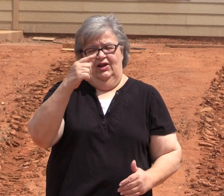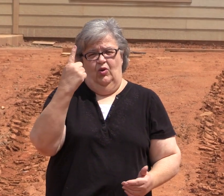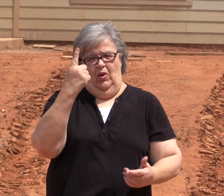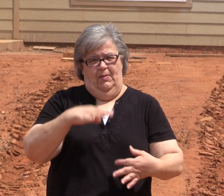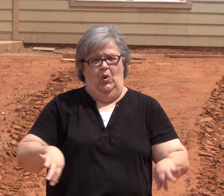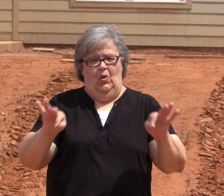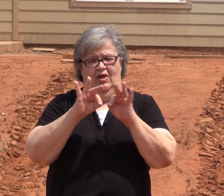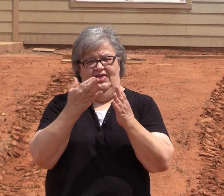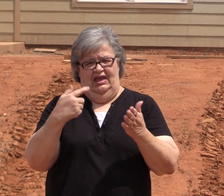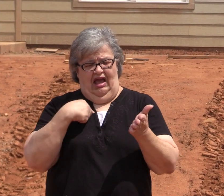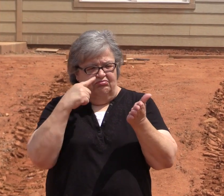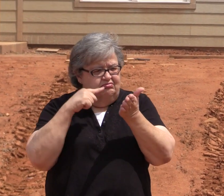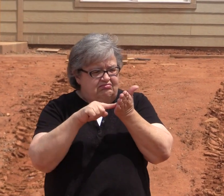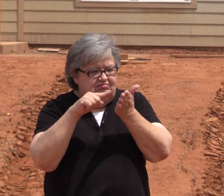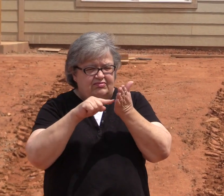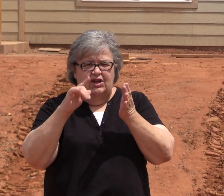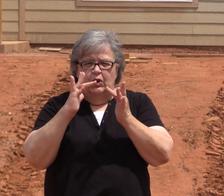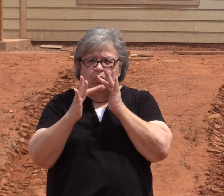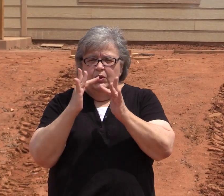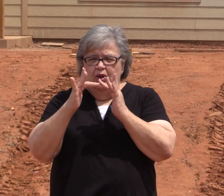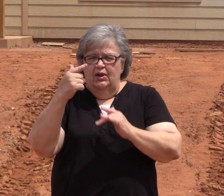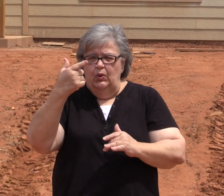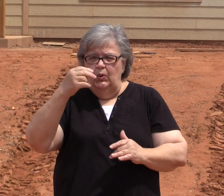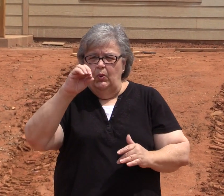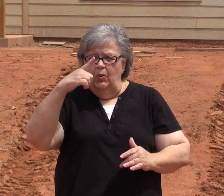I googled for information about rentals.